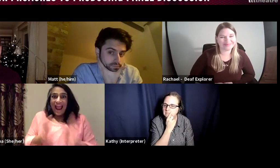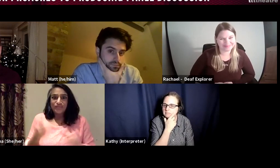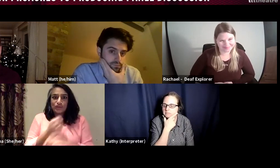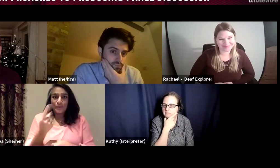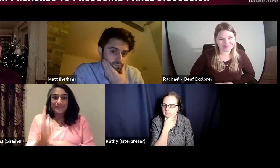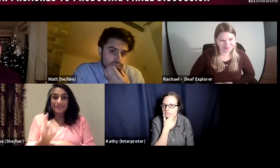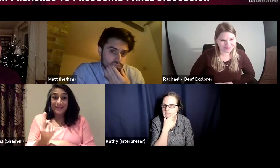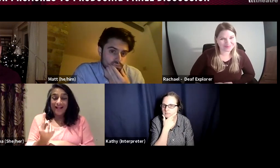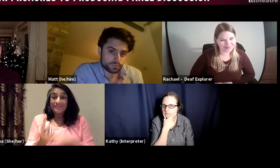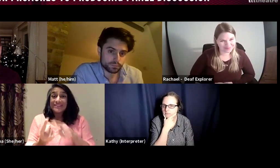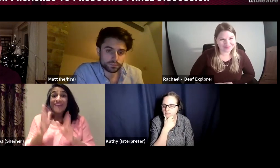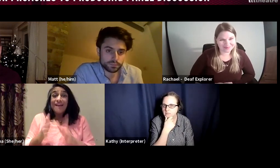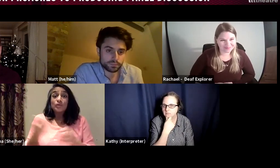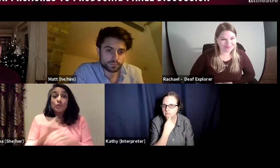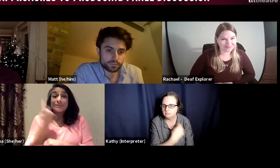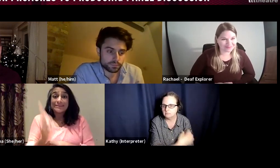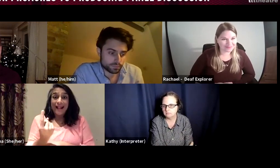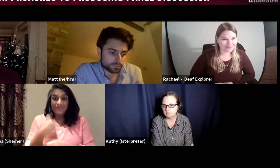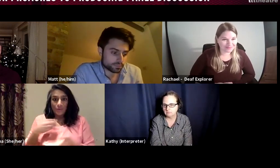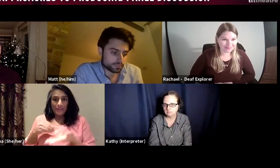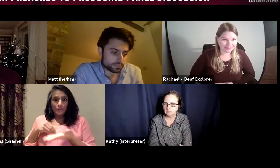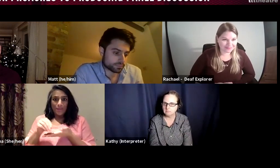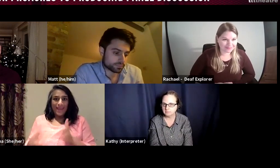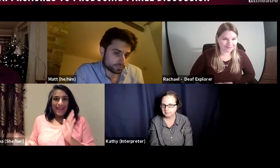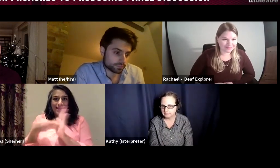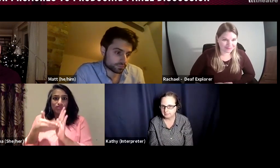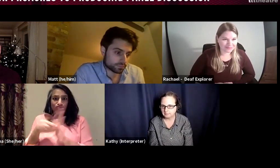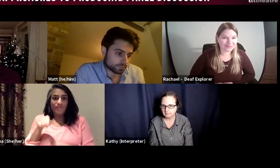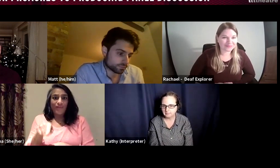something that we can give to someone else or it is something that they can only do themselves,